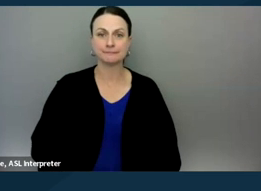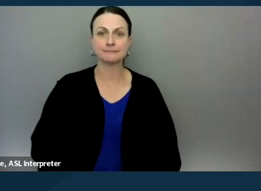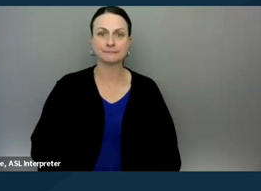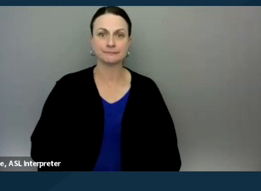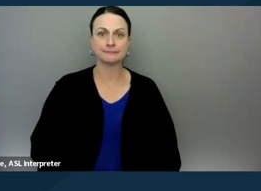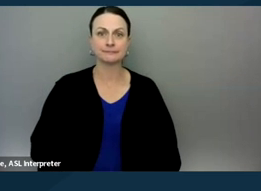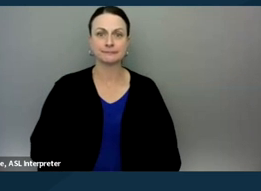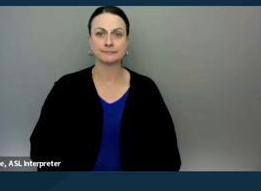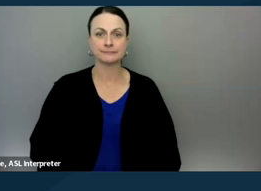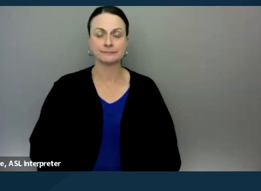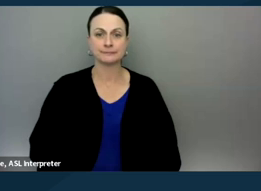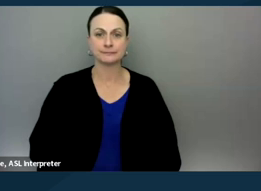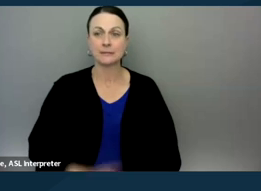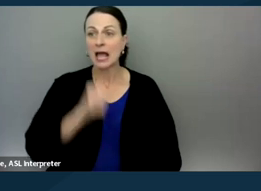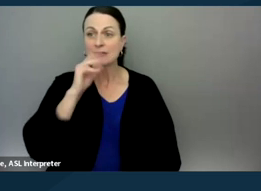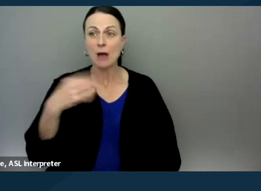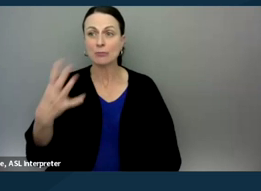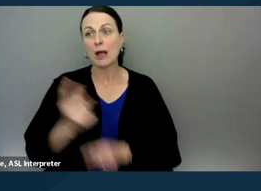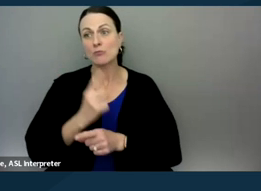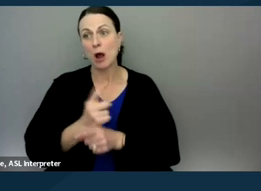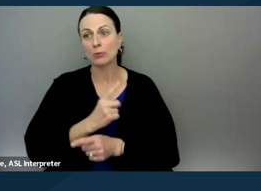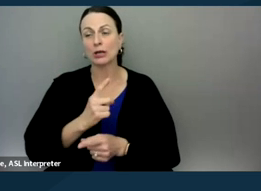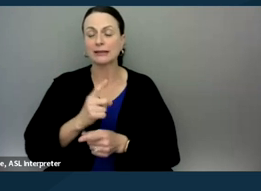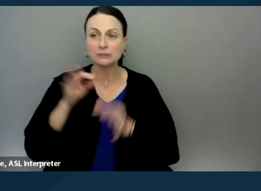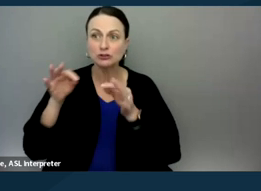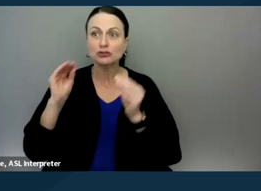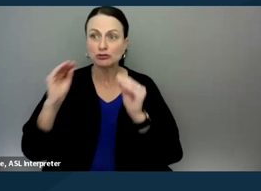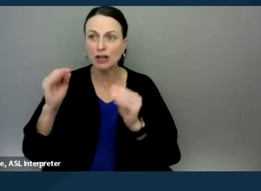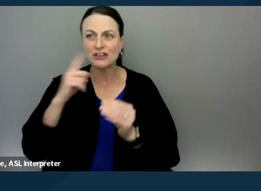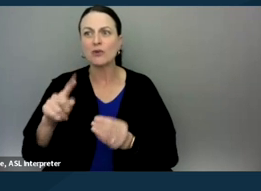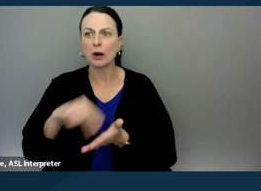and not providing the proper literacy instruction. So Cheryl, could you just talk a little bit more about like